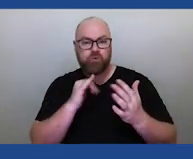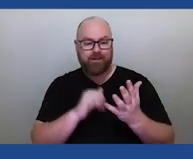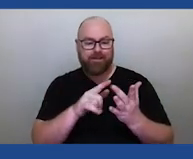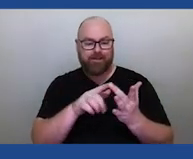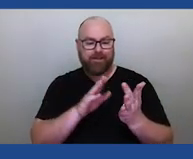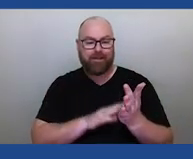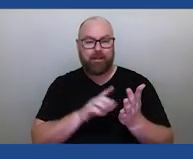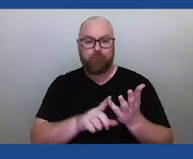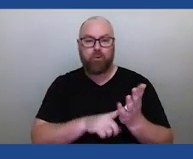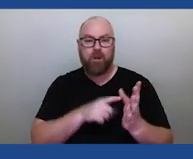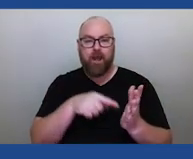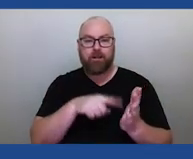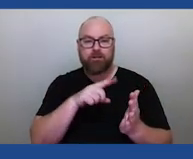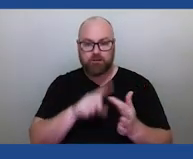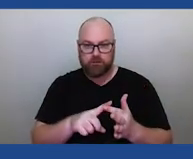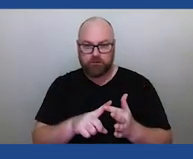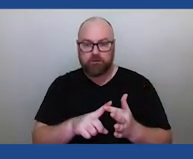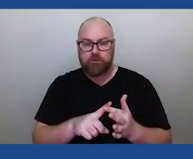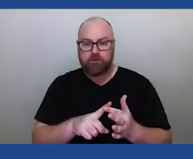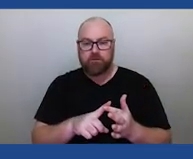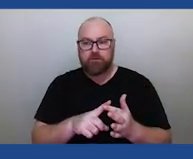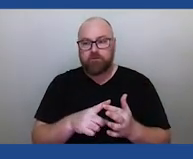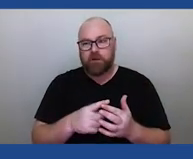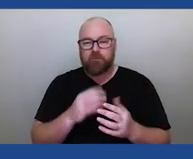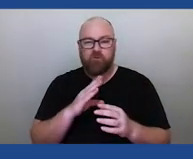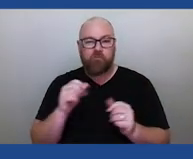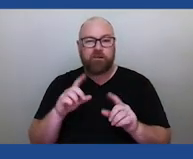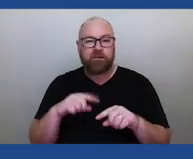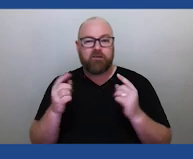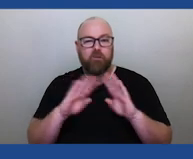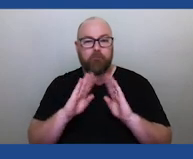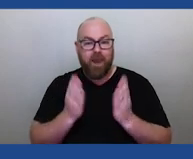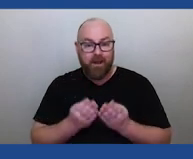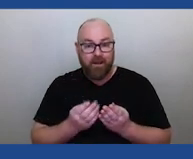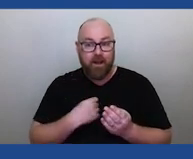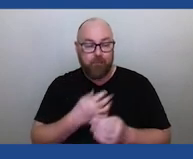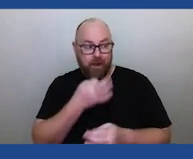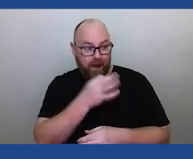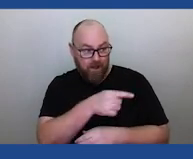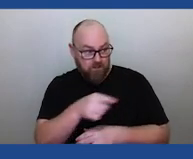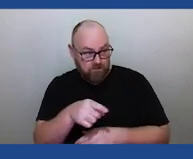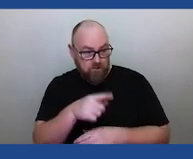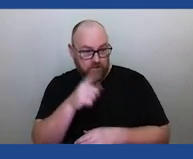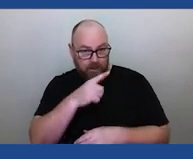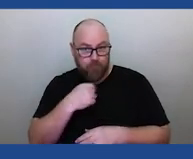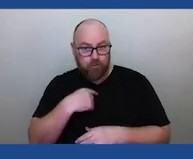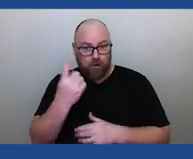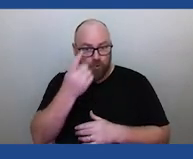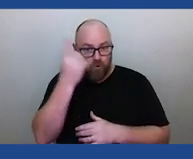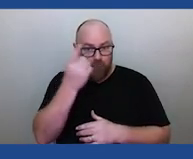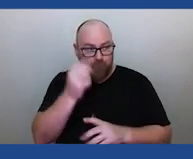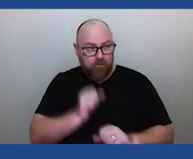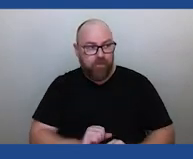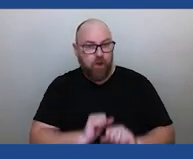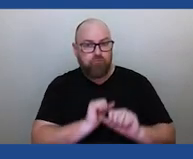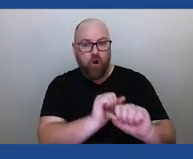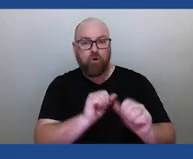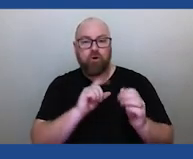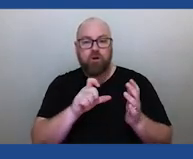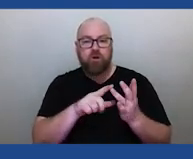let's say, from a distant planet or something, and then how people try to come up with their own kinds of constellations and see how those play together.